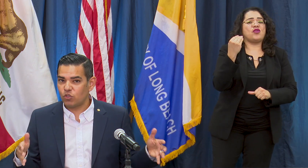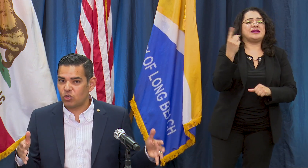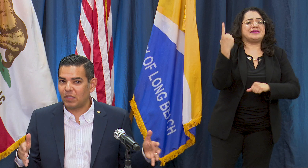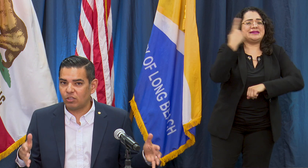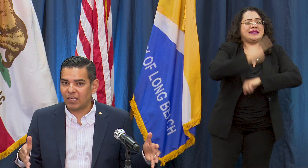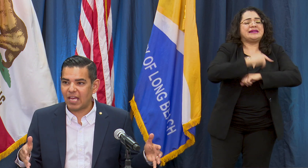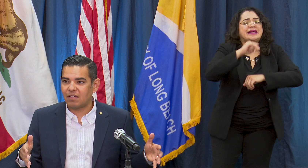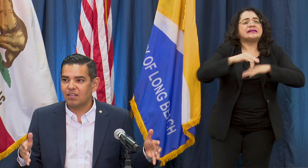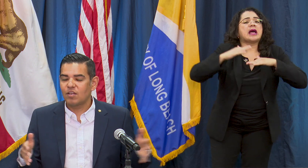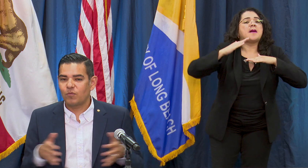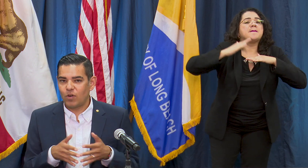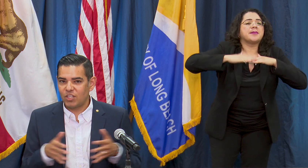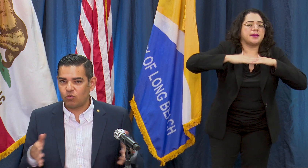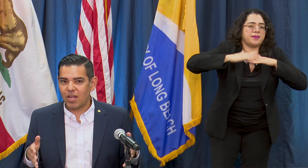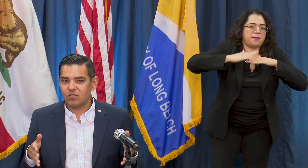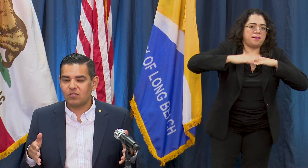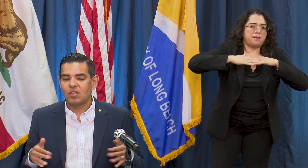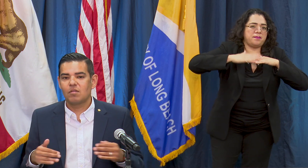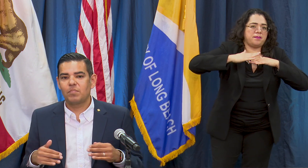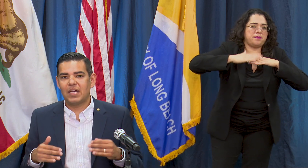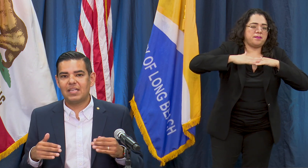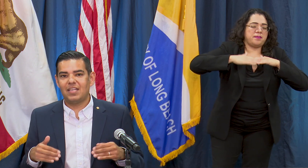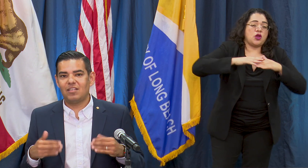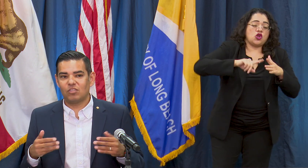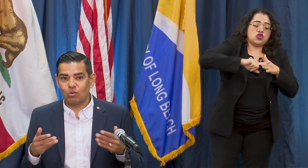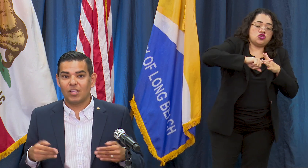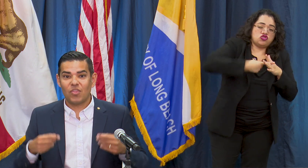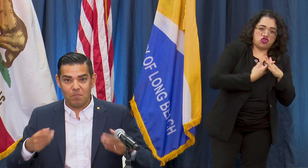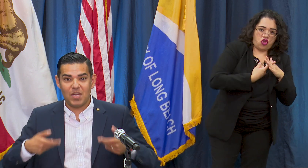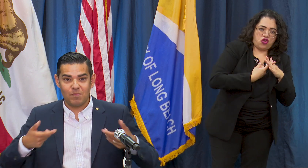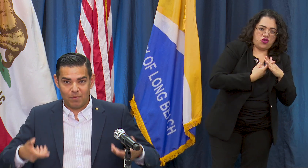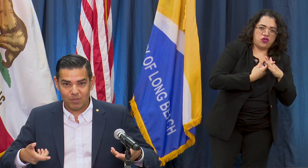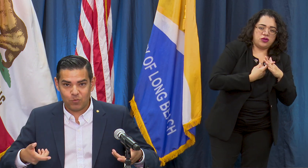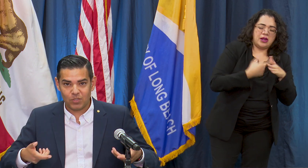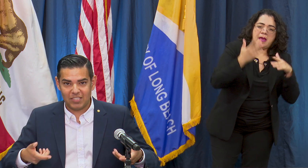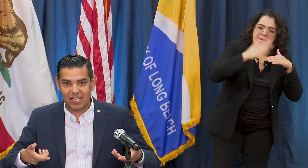should be looking at for any trends but it is literally the minimum is 14 days